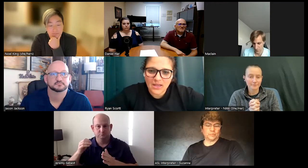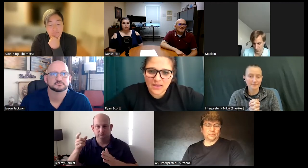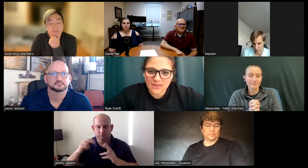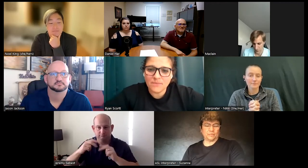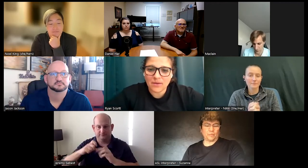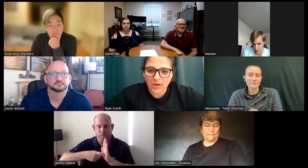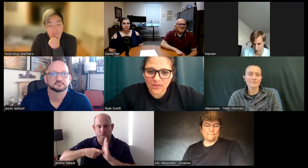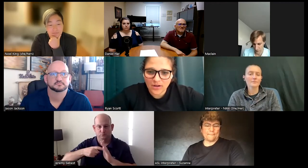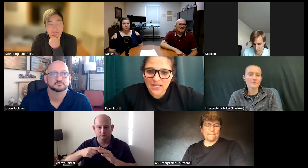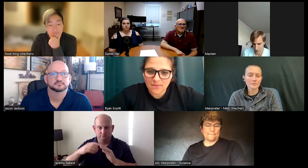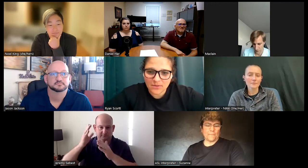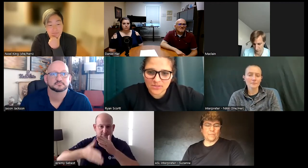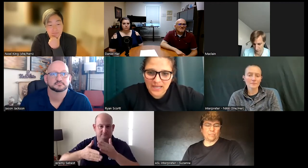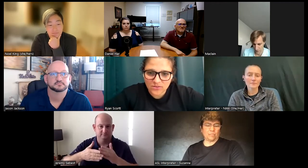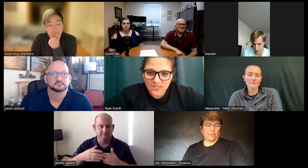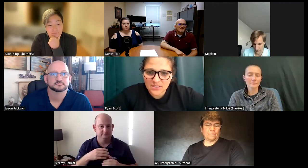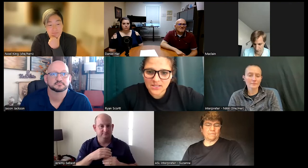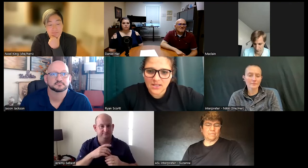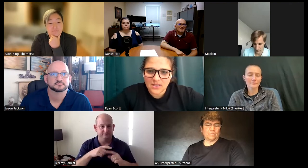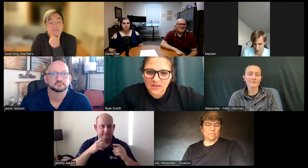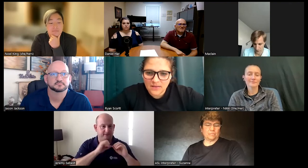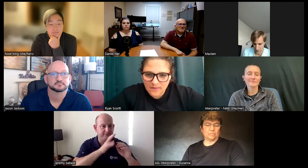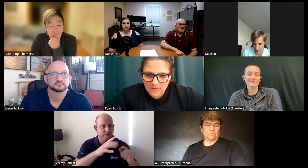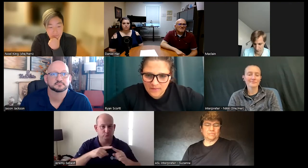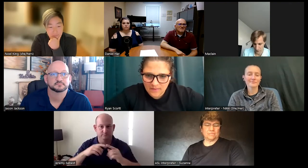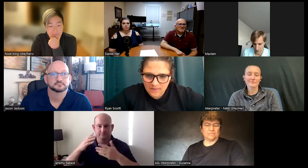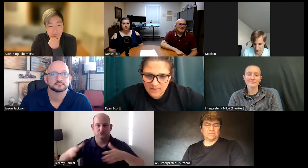and my brother he builds houses